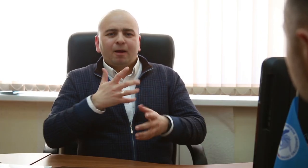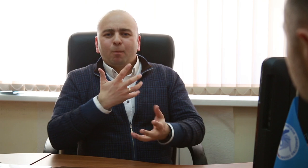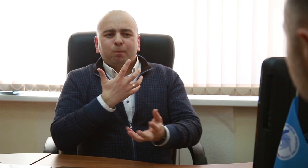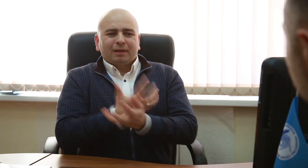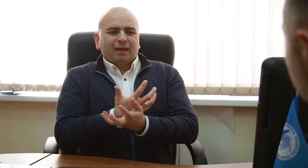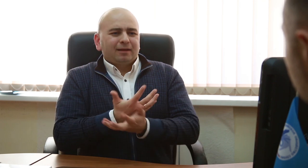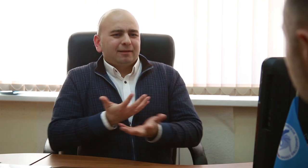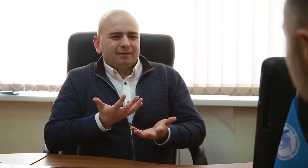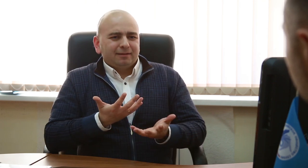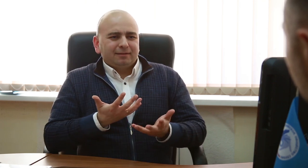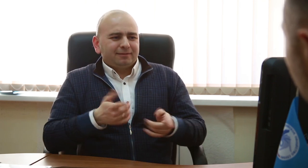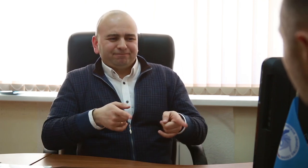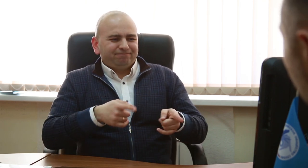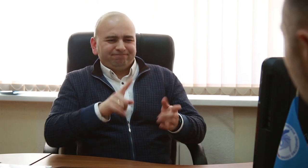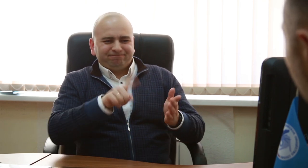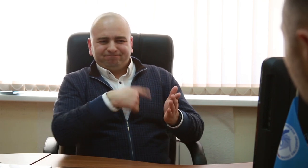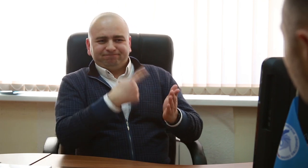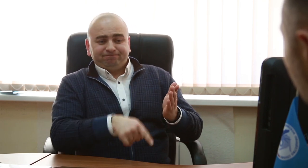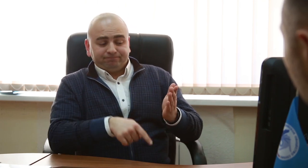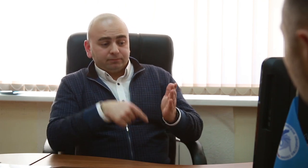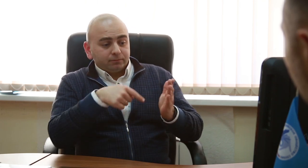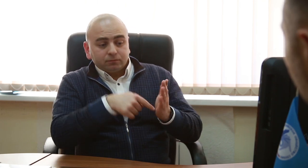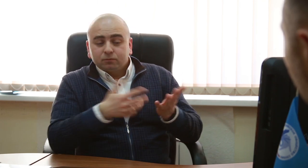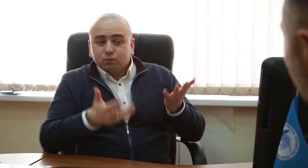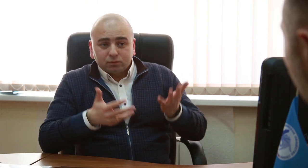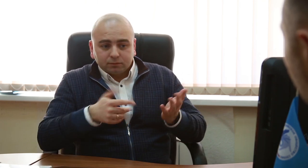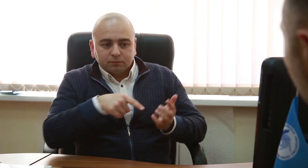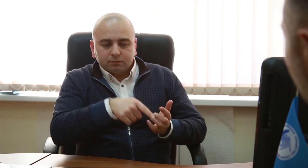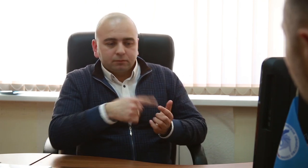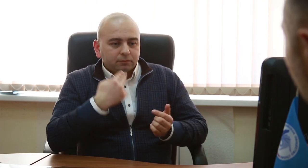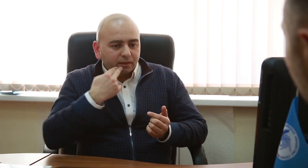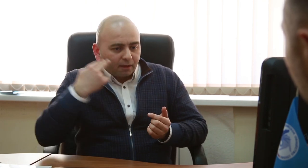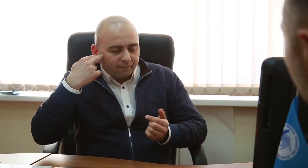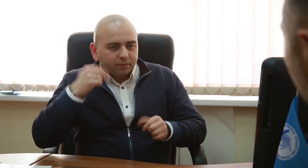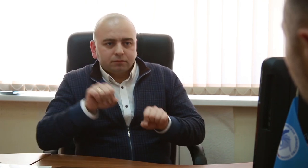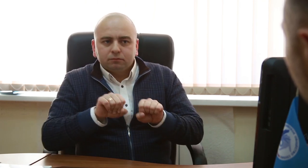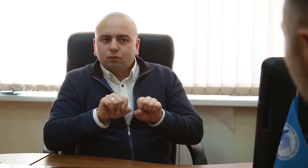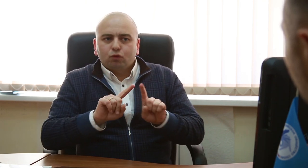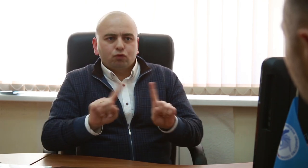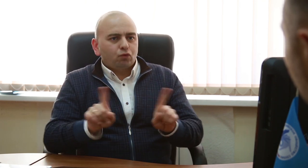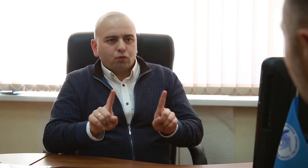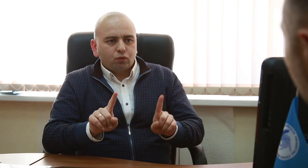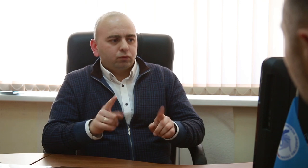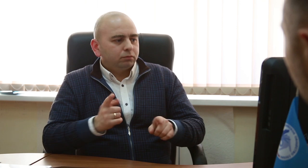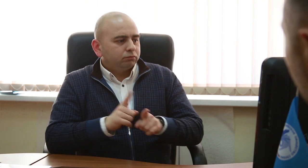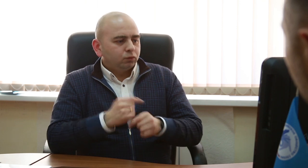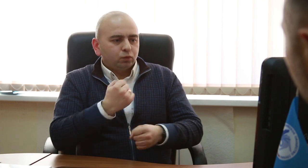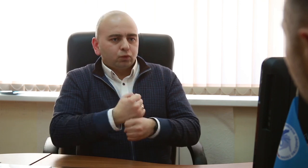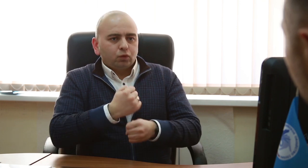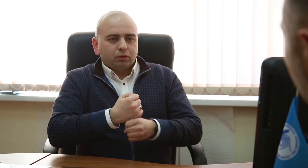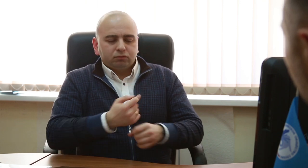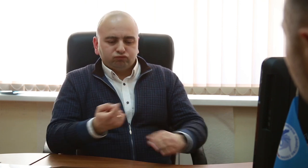to the law saying that Deaf people cannot work in high noise environments such as industry,